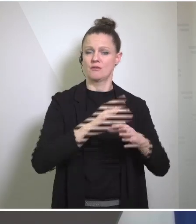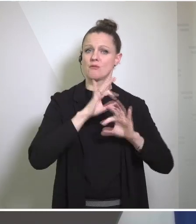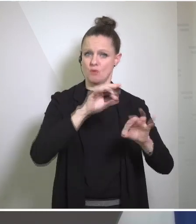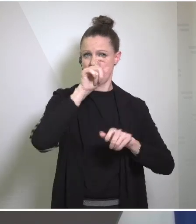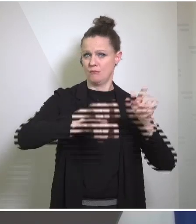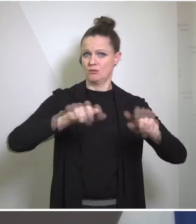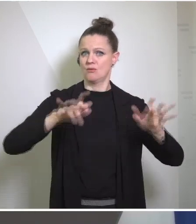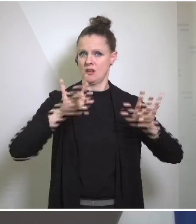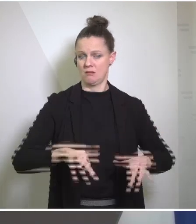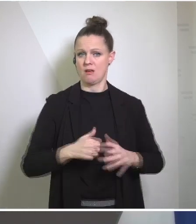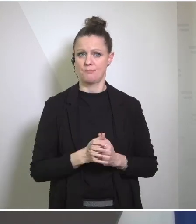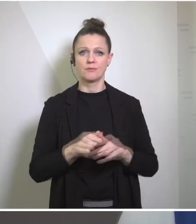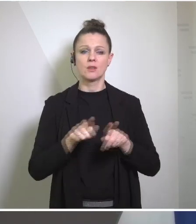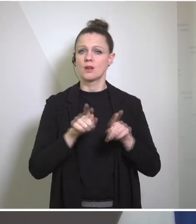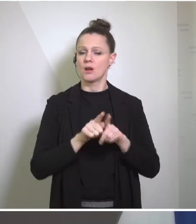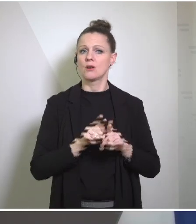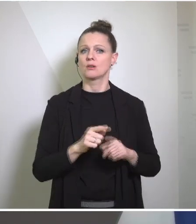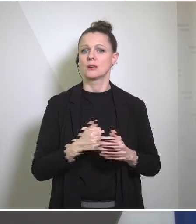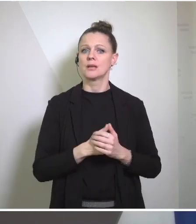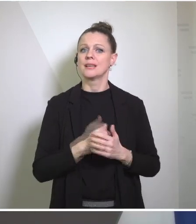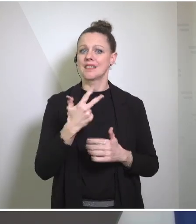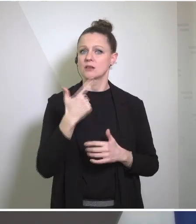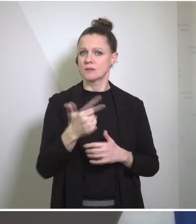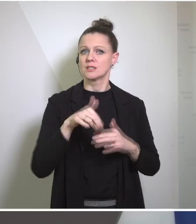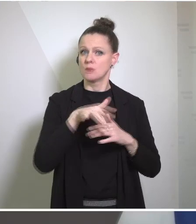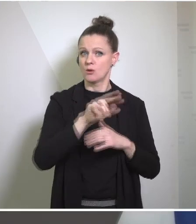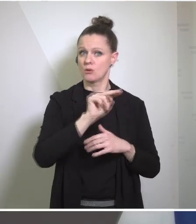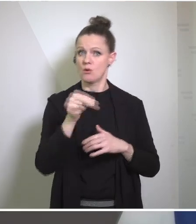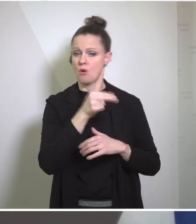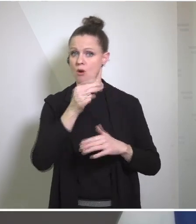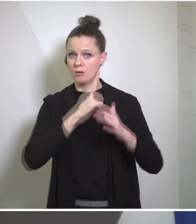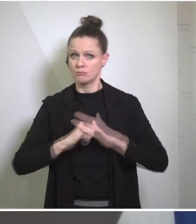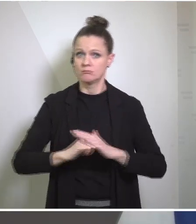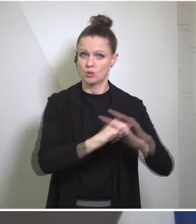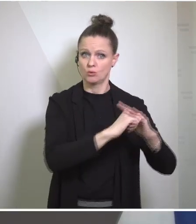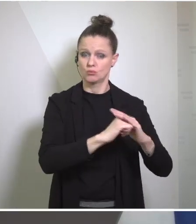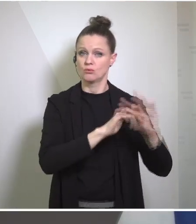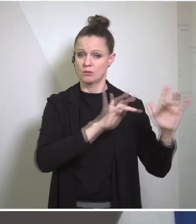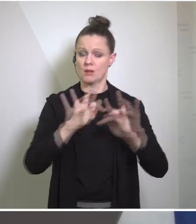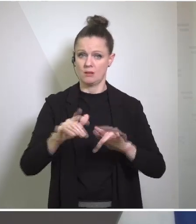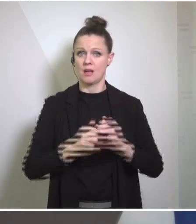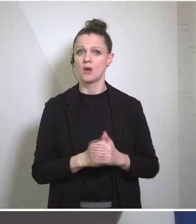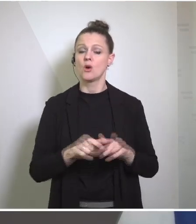itself has offered 23 million euro in support. And I know that we are talking now about the sea or